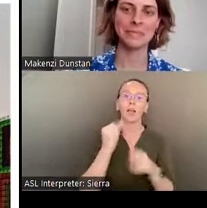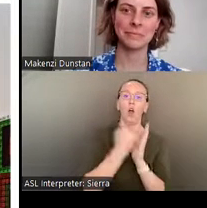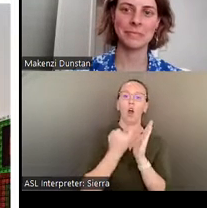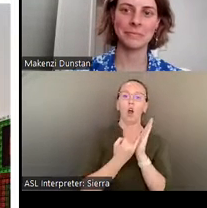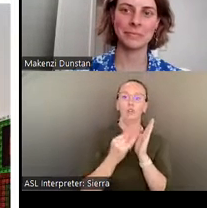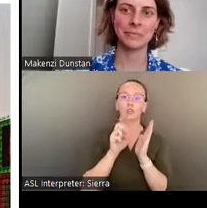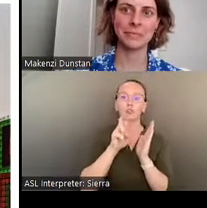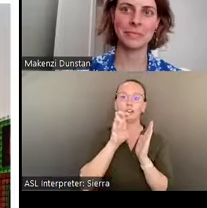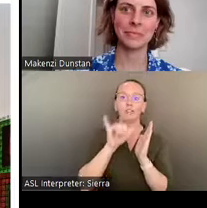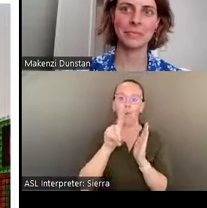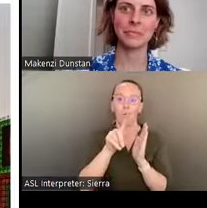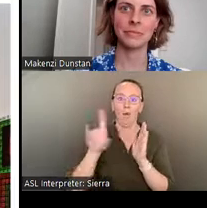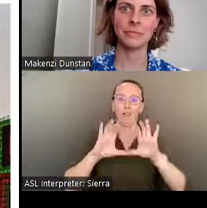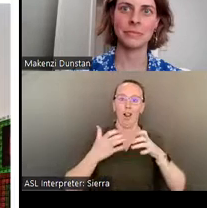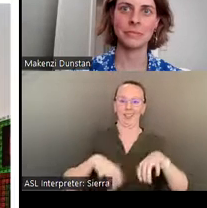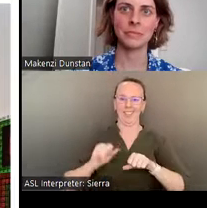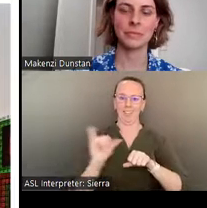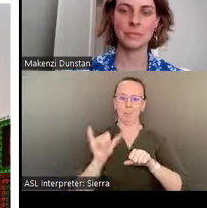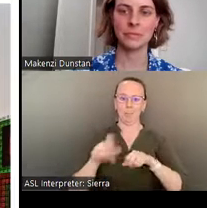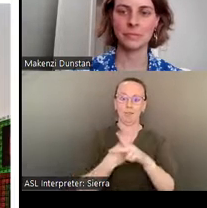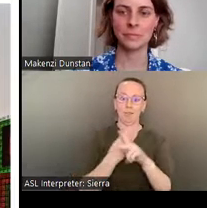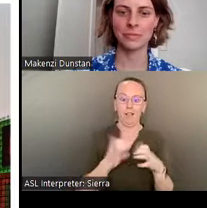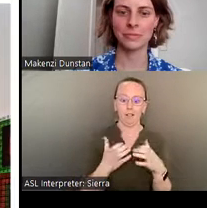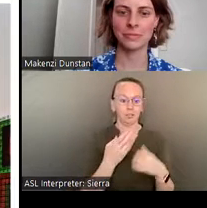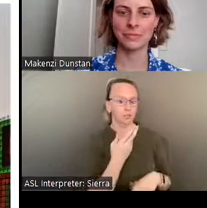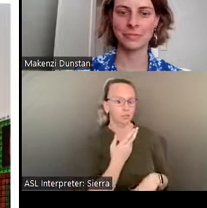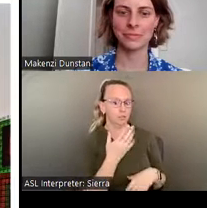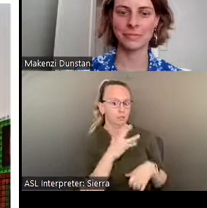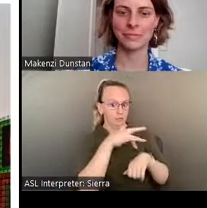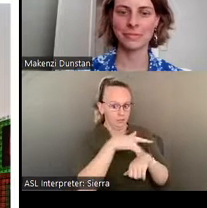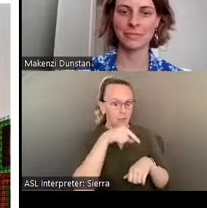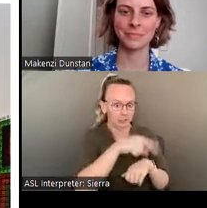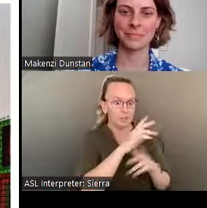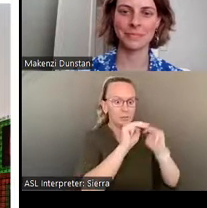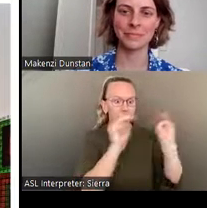visiting the High Museum is like taking a Self-Taught Artist 101 class, and it's the